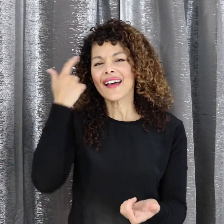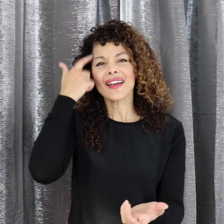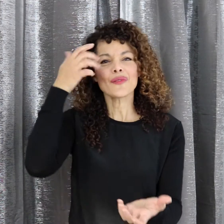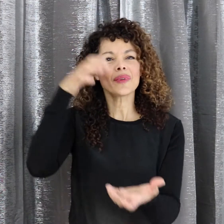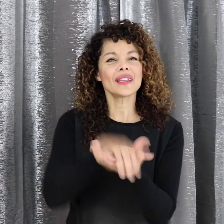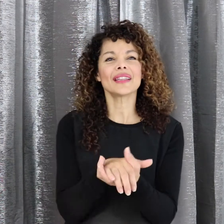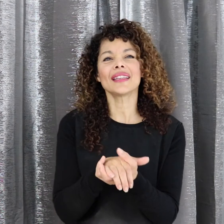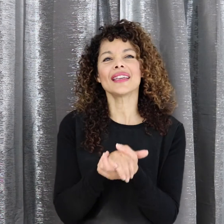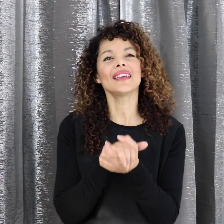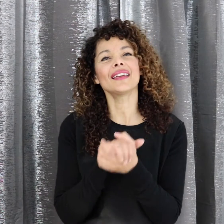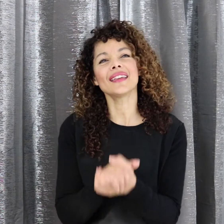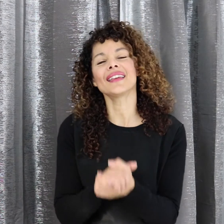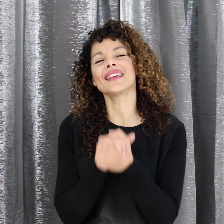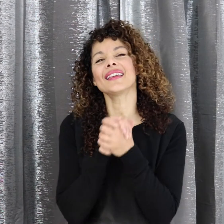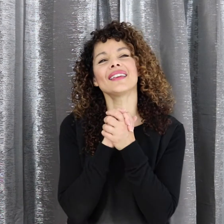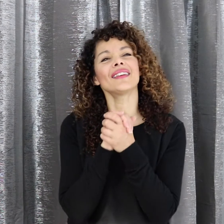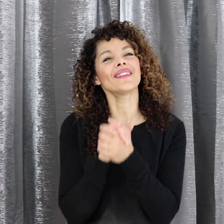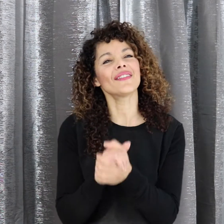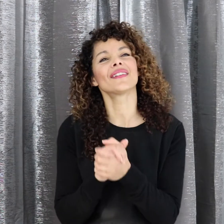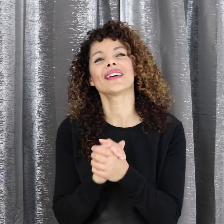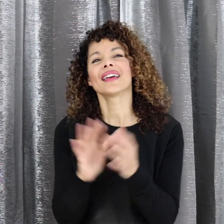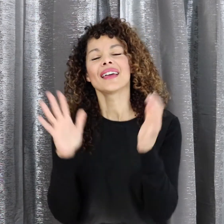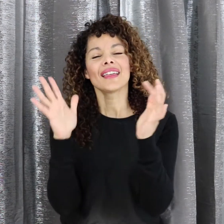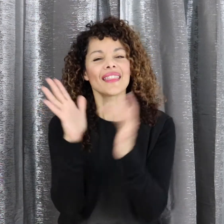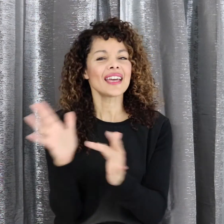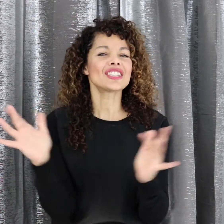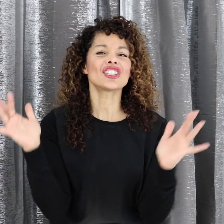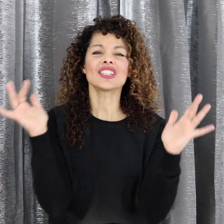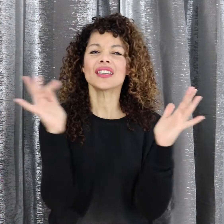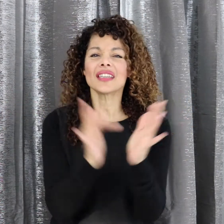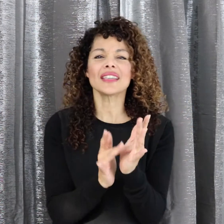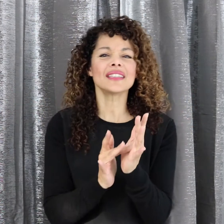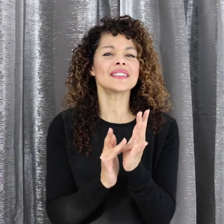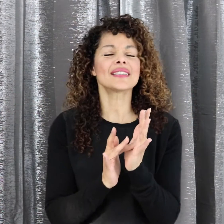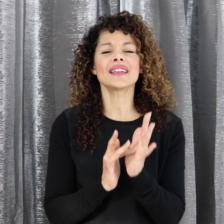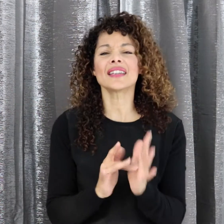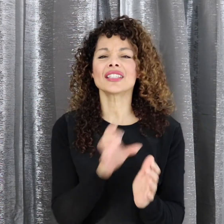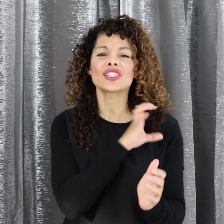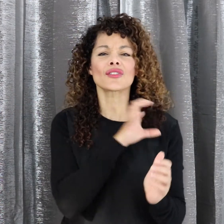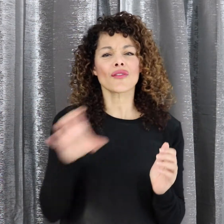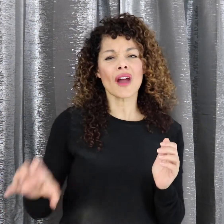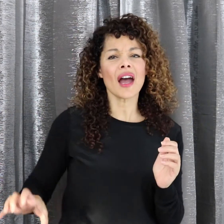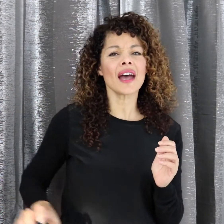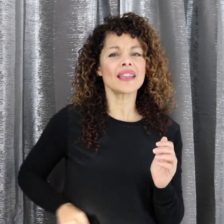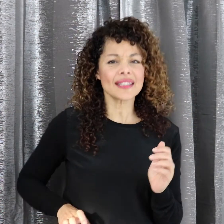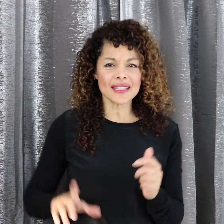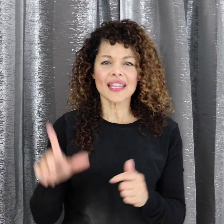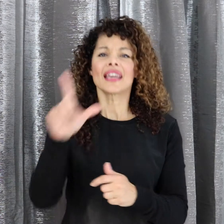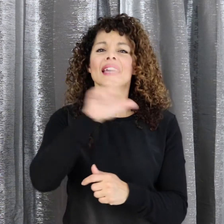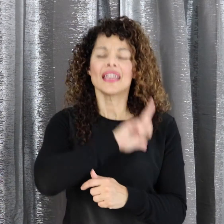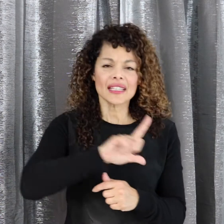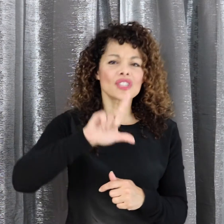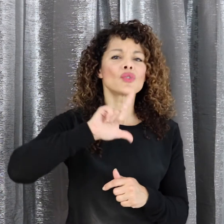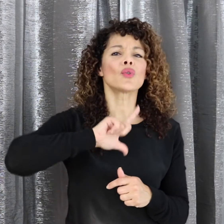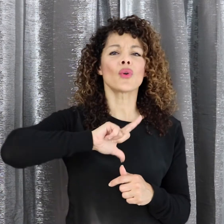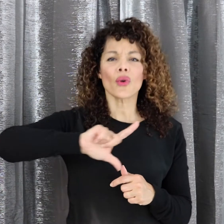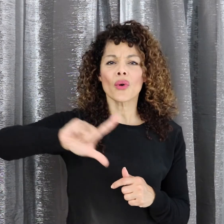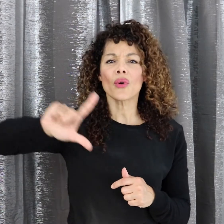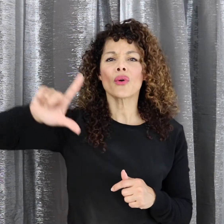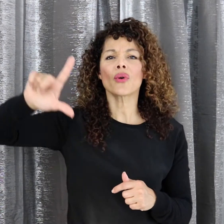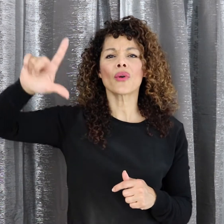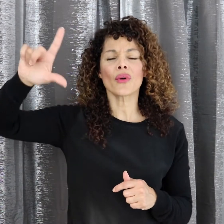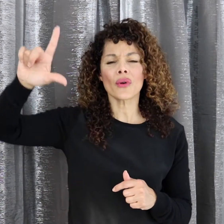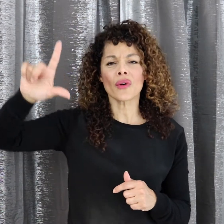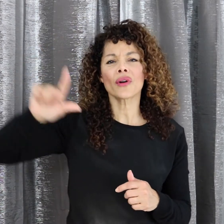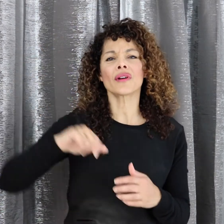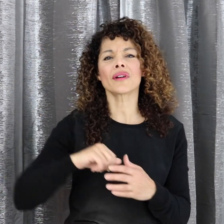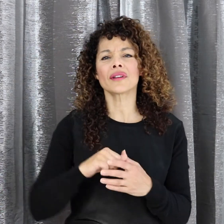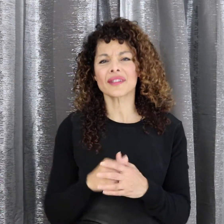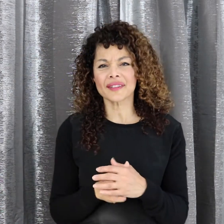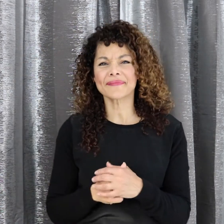I believe that Jesus Christ is Lord